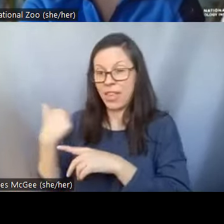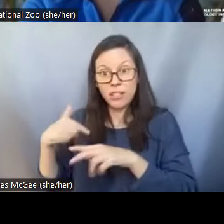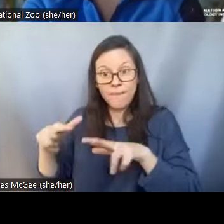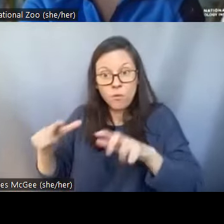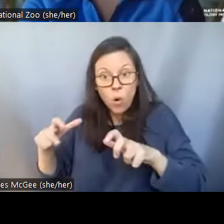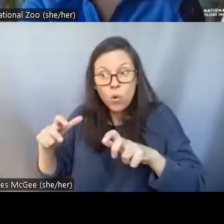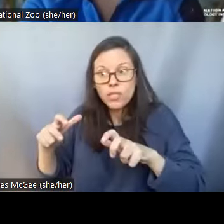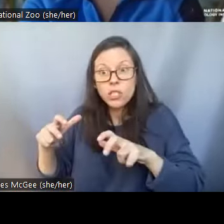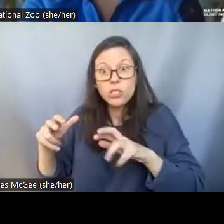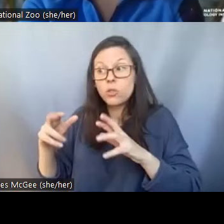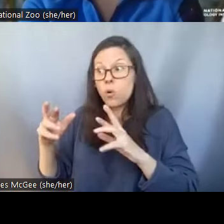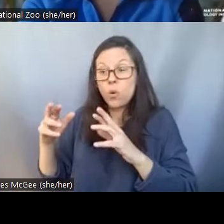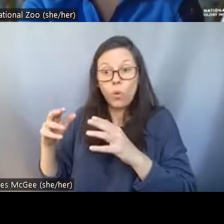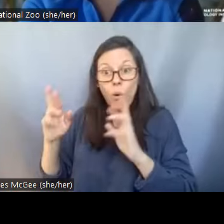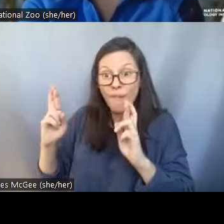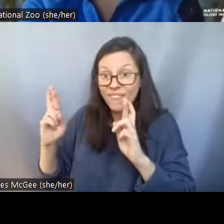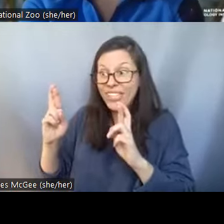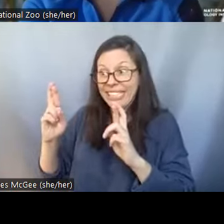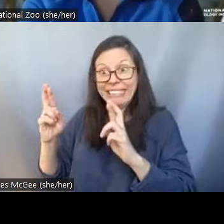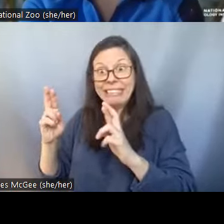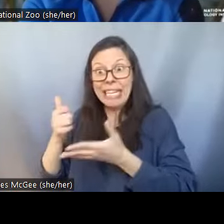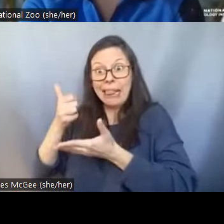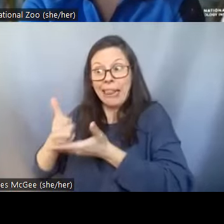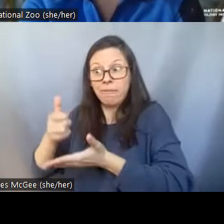bring back the Northern white rhino from the brink of extinction.